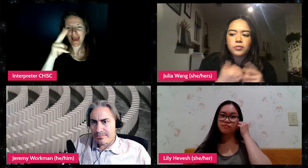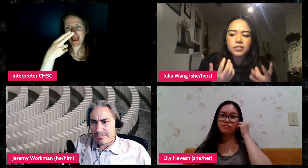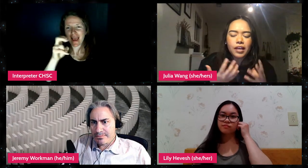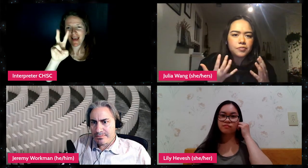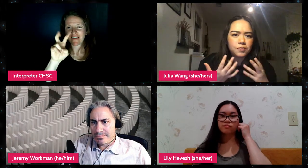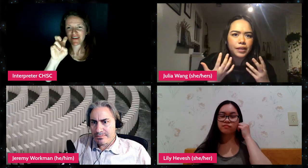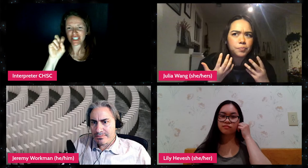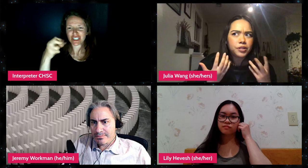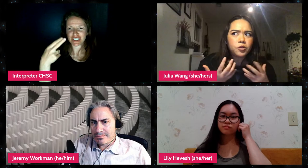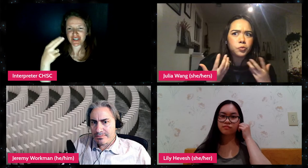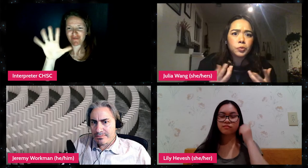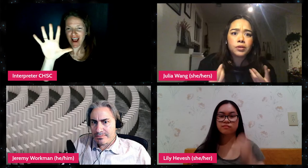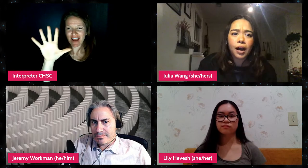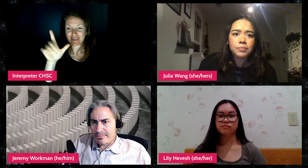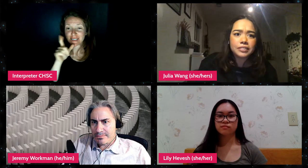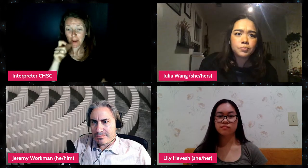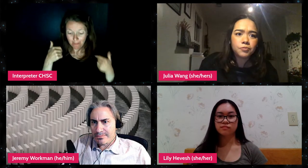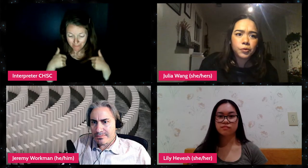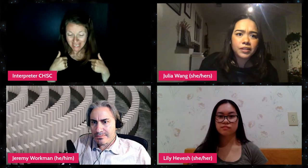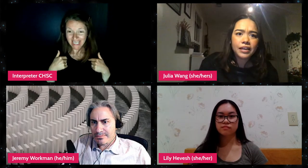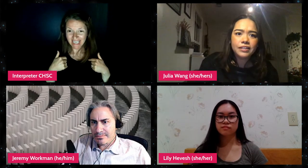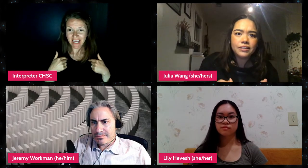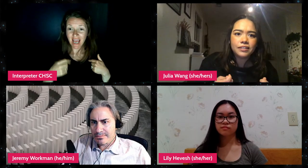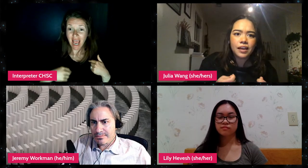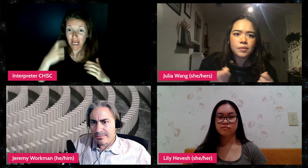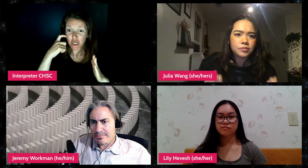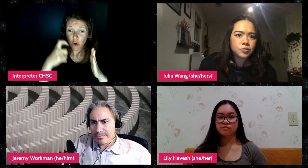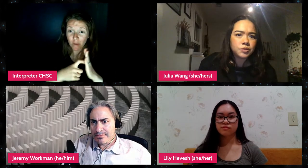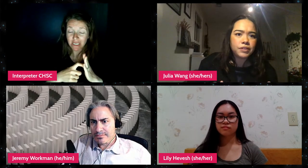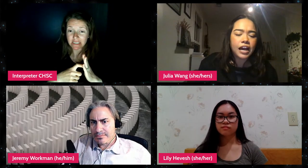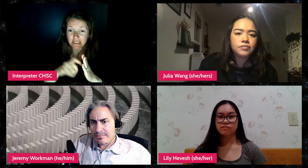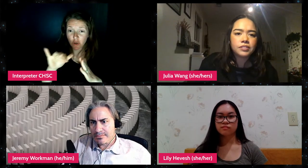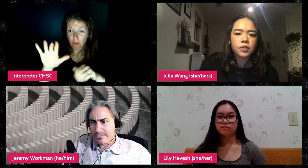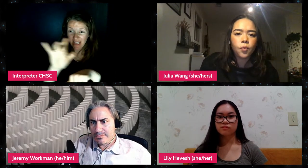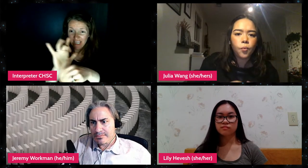there was a lot of like pretty cruel comments before then. And I would assume even after that,